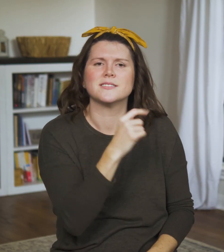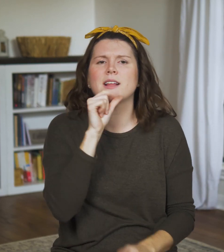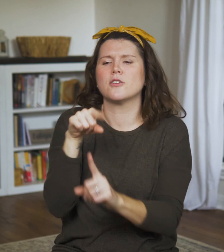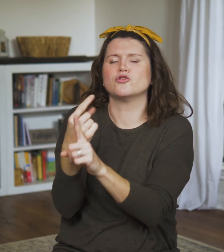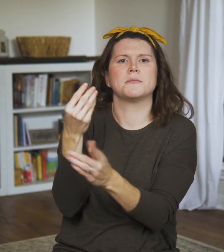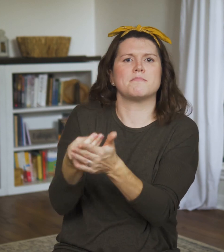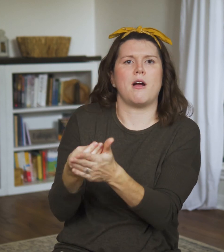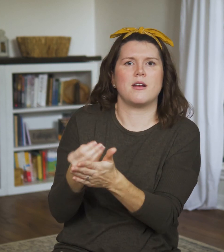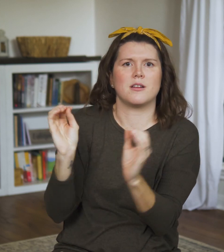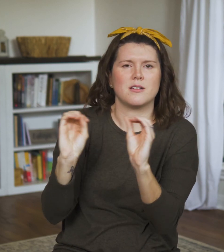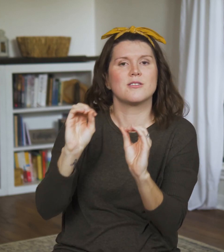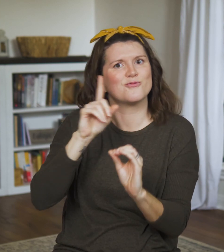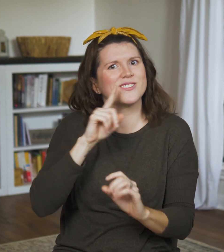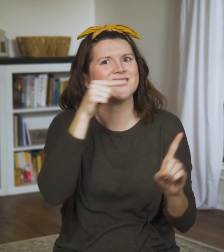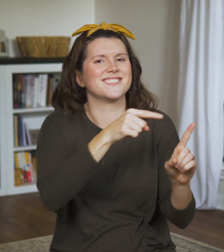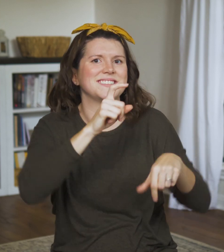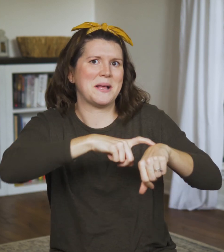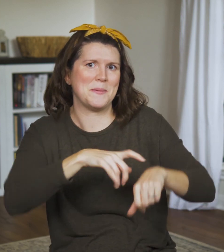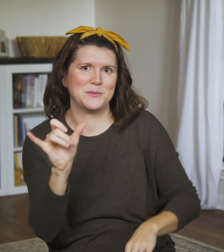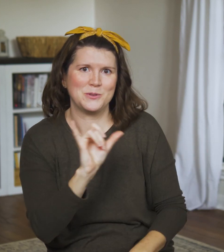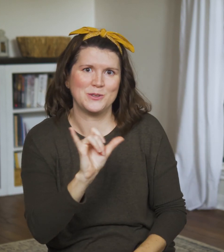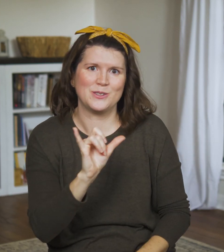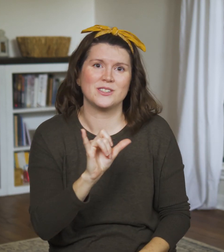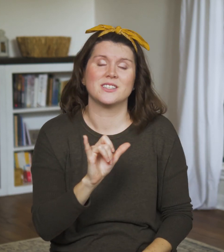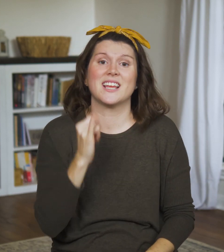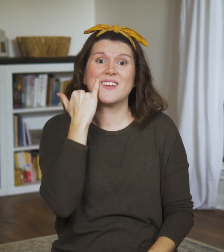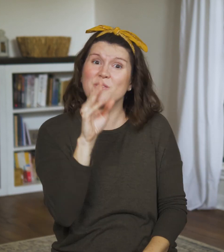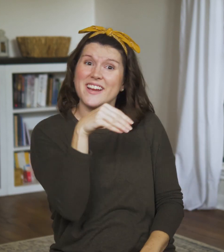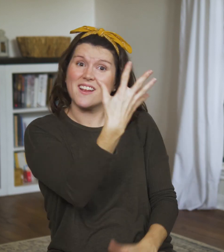Even though we no longer offer sacrifices,